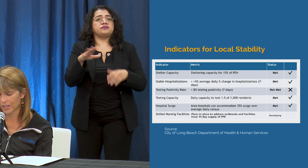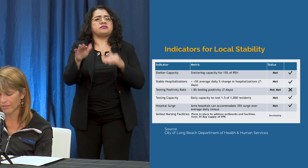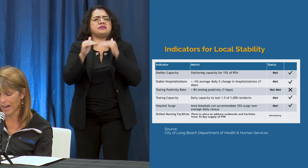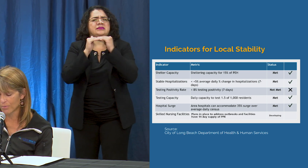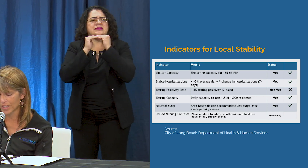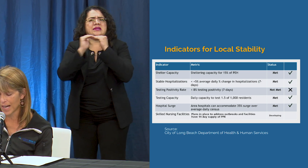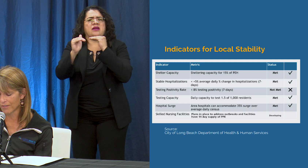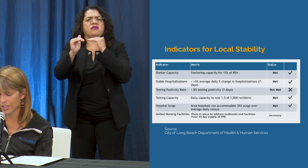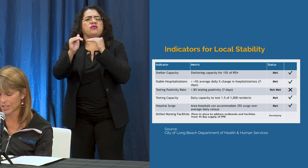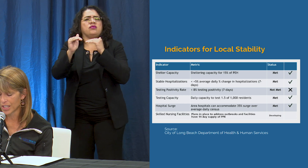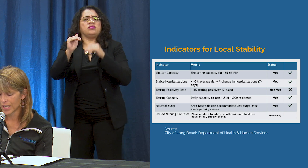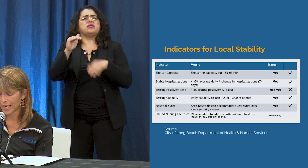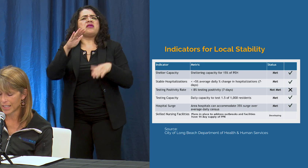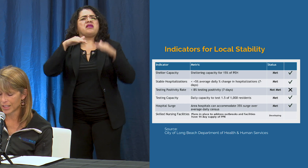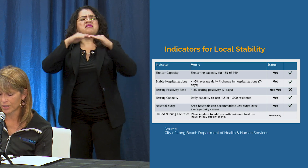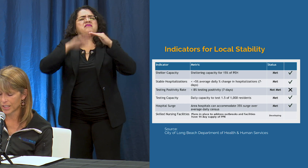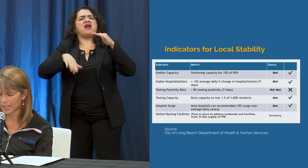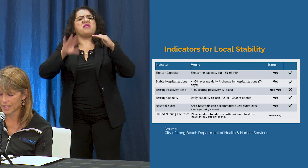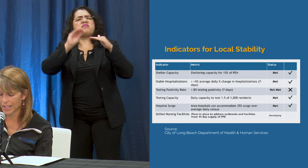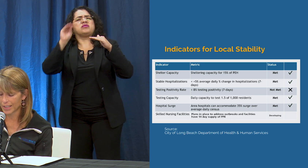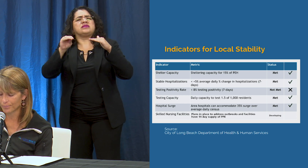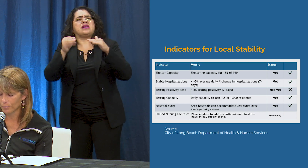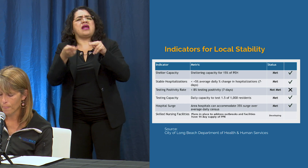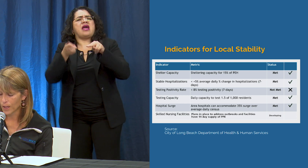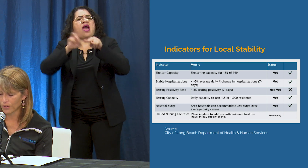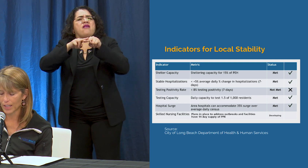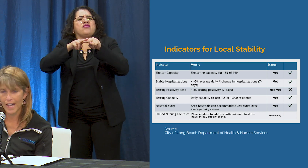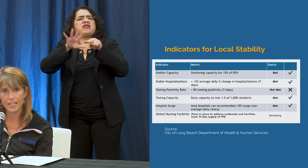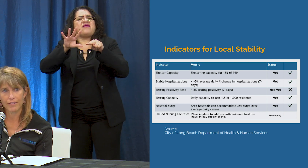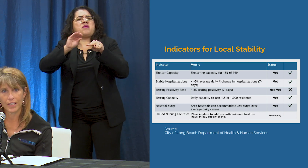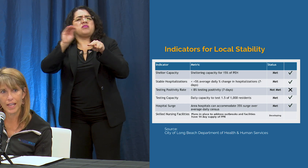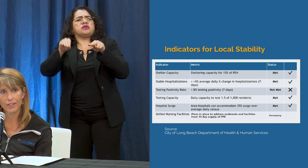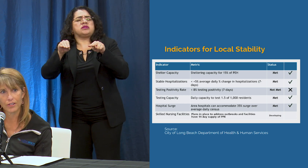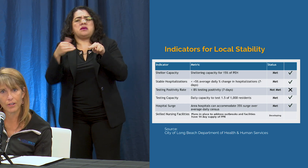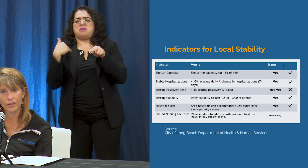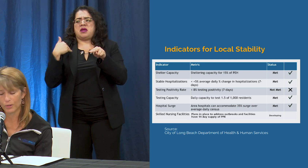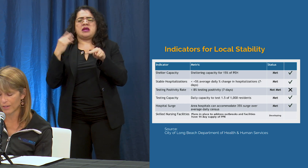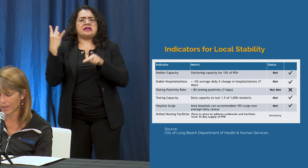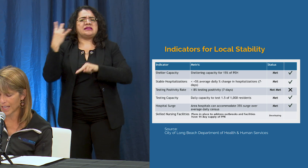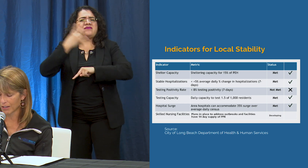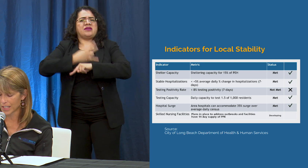than a 5% average increase over the last 7 days so we have met that criteria.